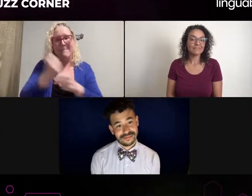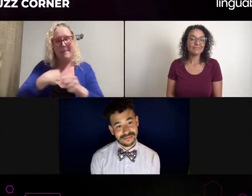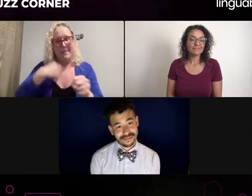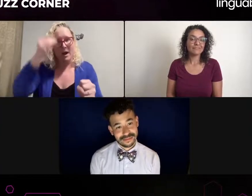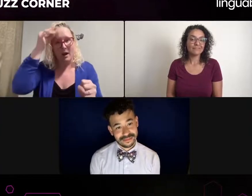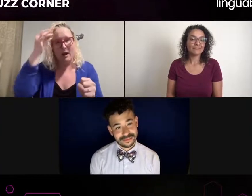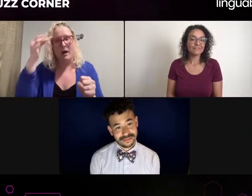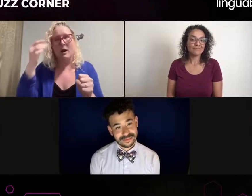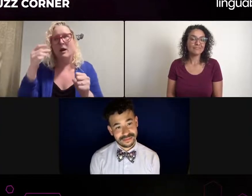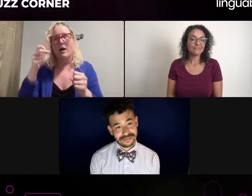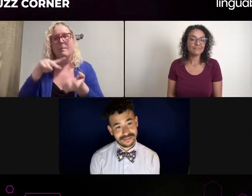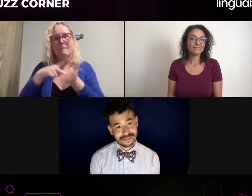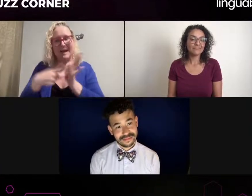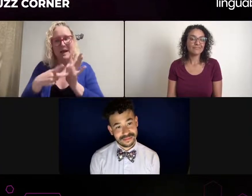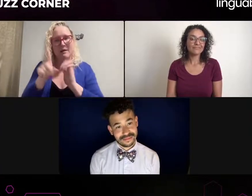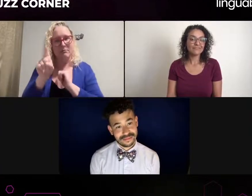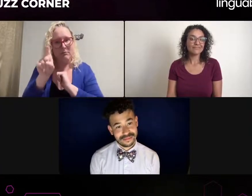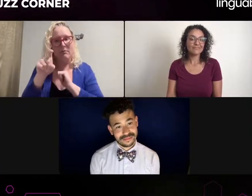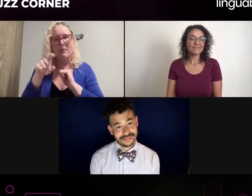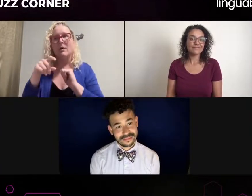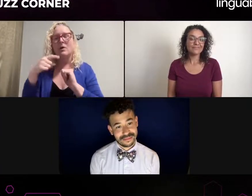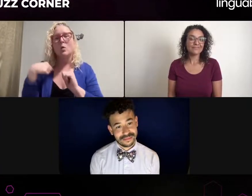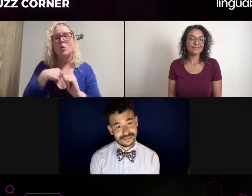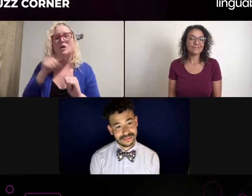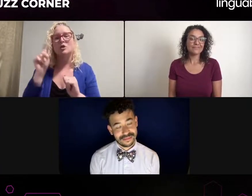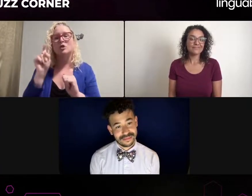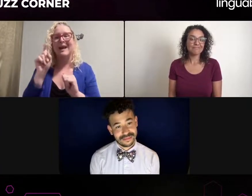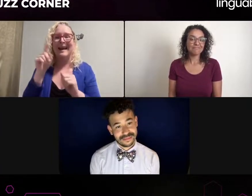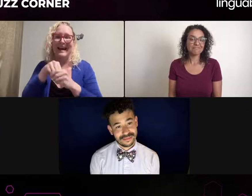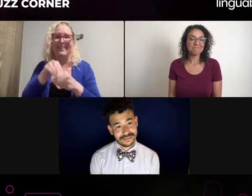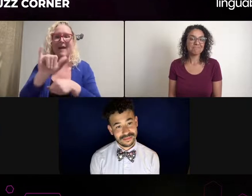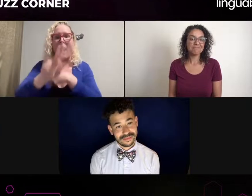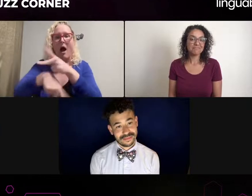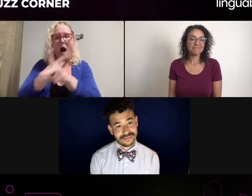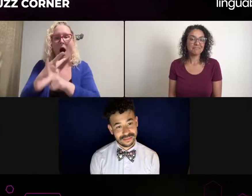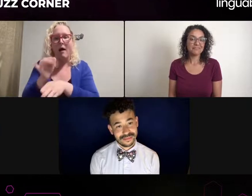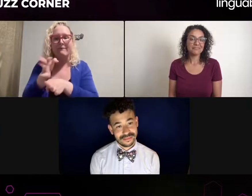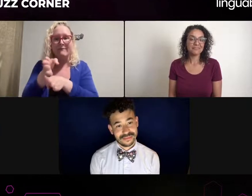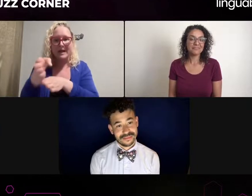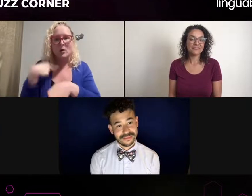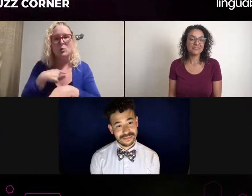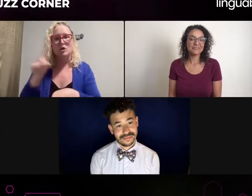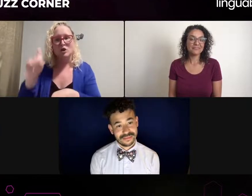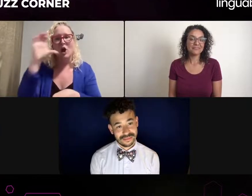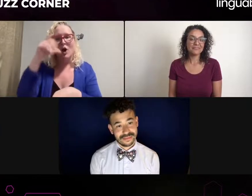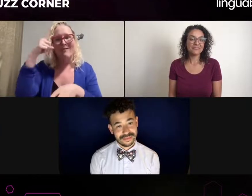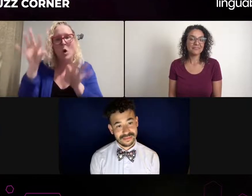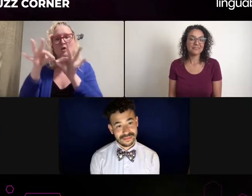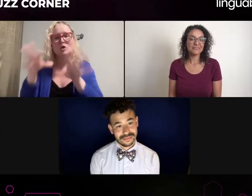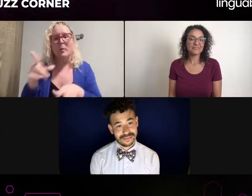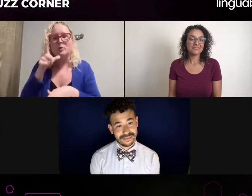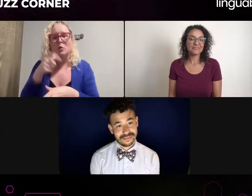Do you bring your own personal interpreters with you to auditions now, or do you tell the casting director, "Hey, you don't need to handle that for me, I'll take care of myself." What? What do you do?